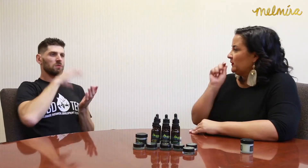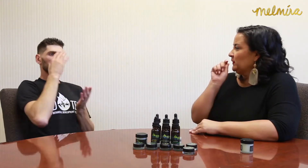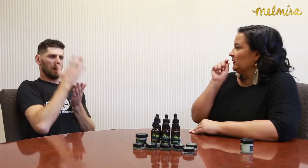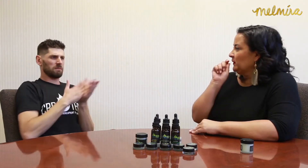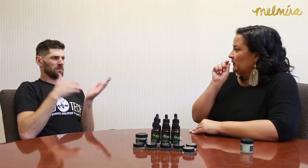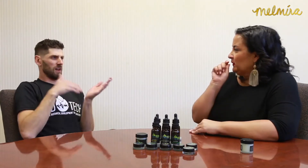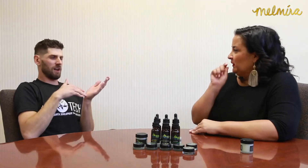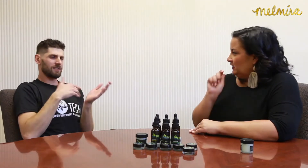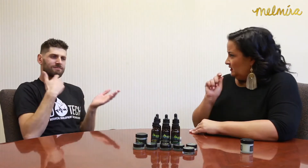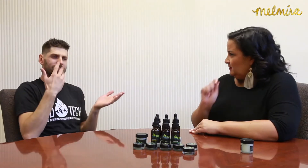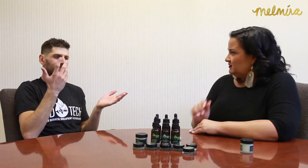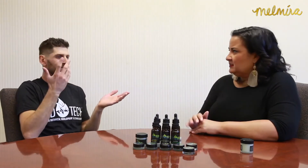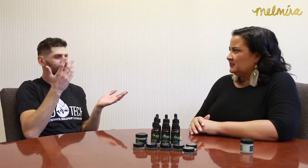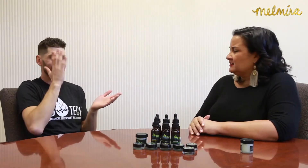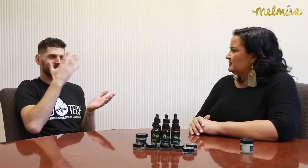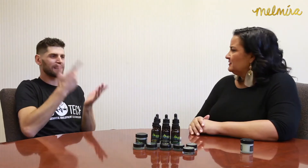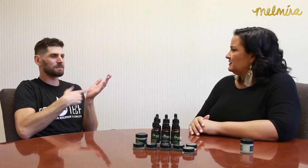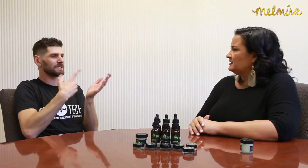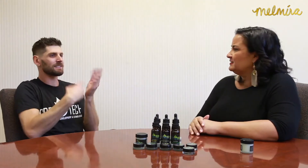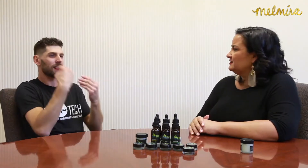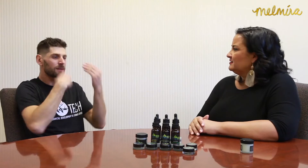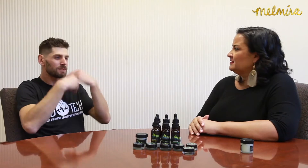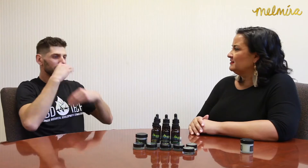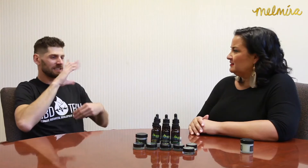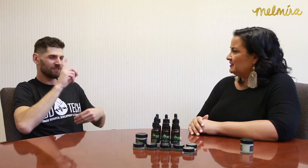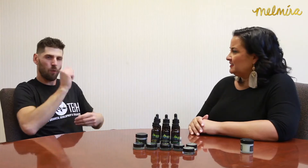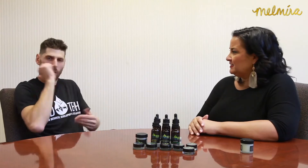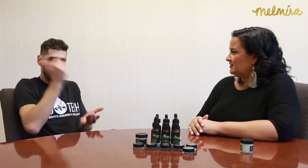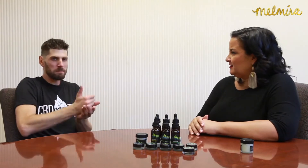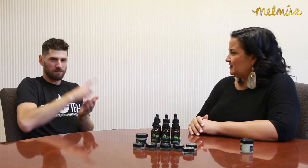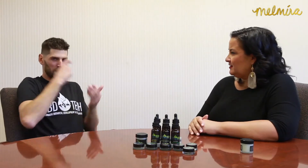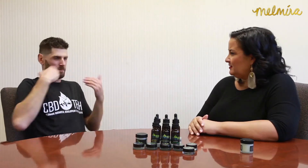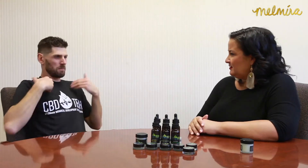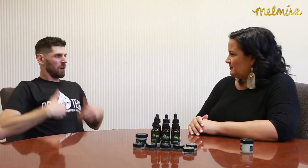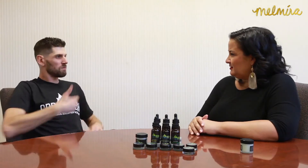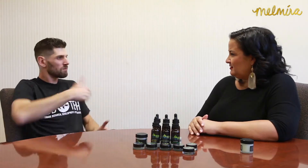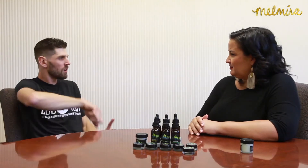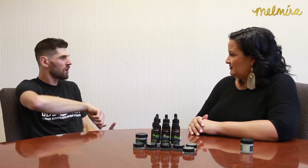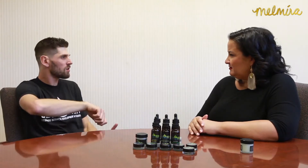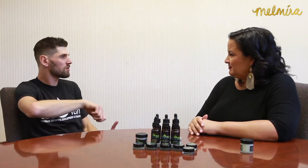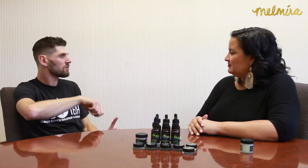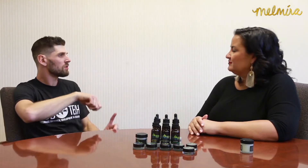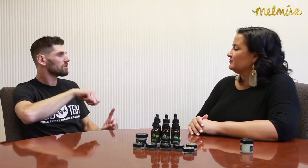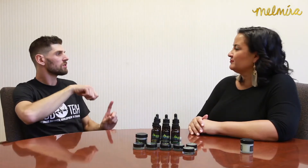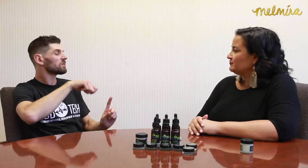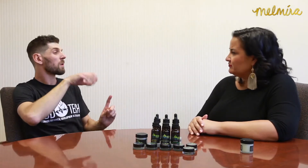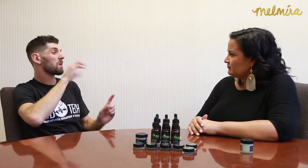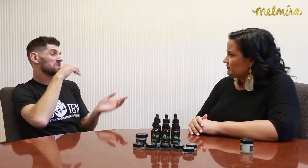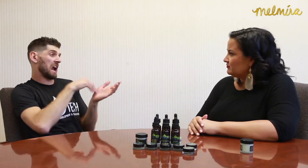I learned from studies that sometimes when you eat CBD, it won't help. Your body will reject it.